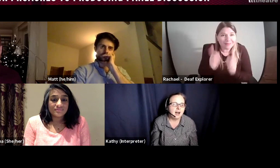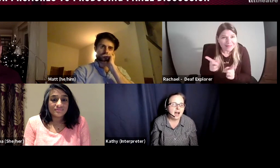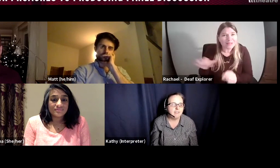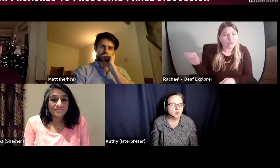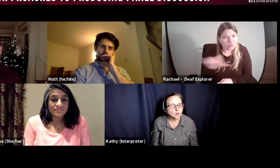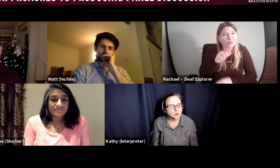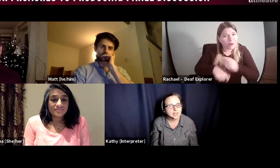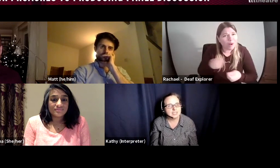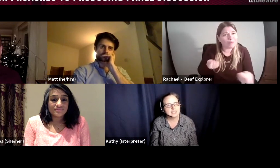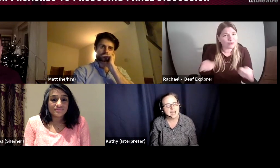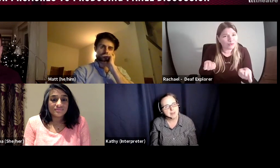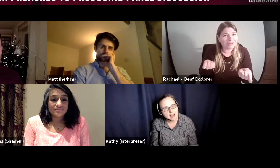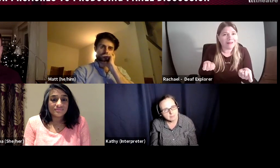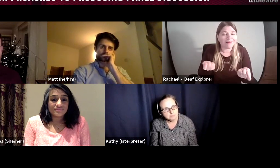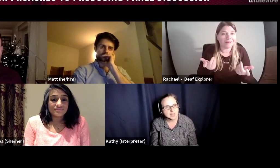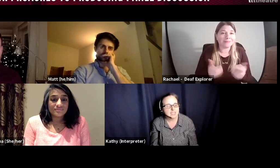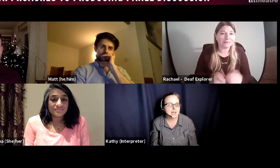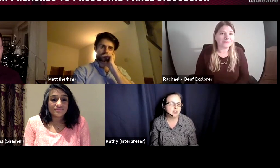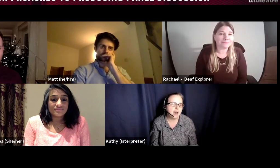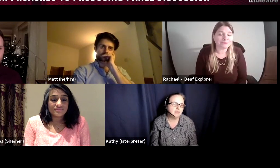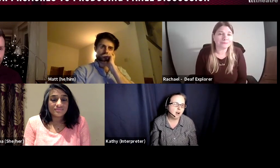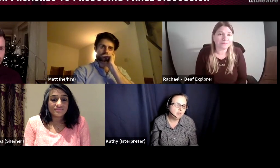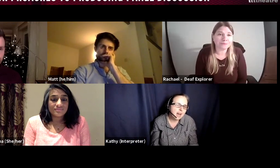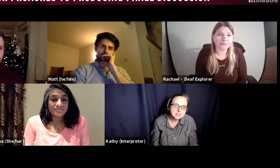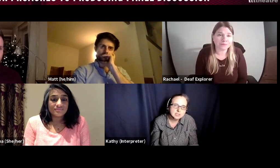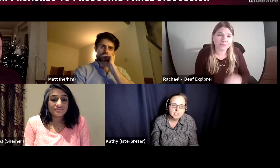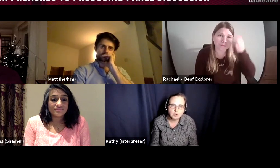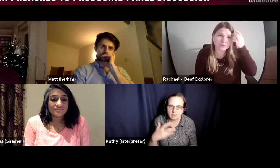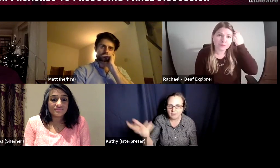and if you're all working to the same aim, that same creative goal then absolutely you can over